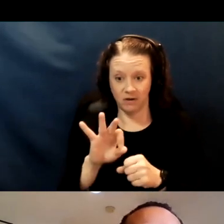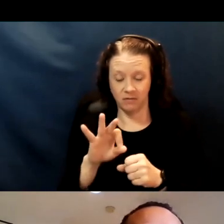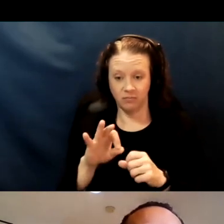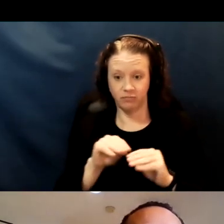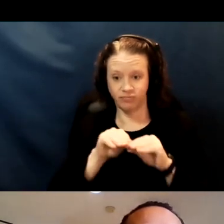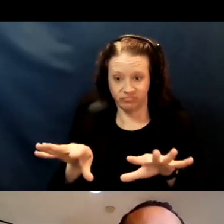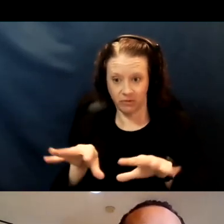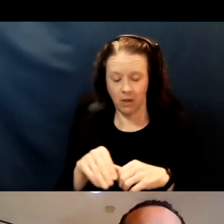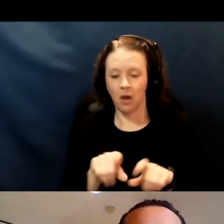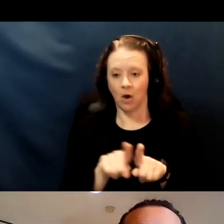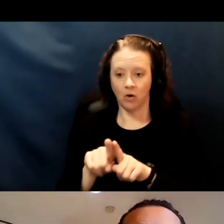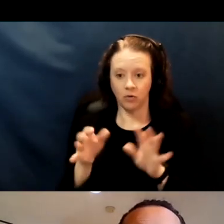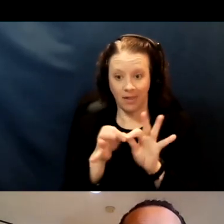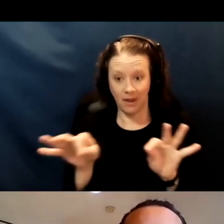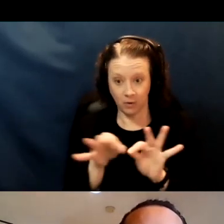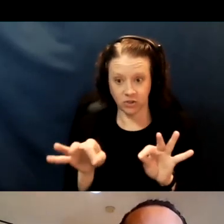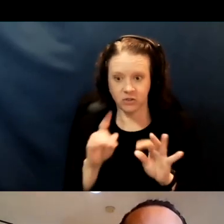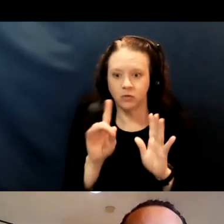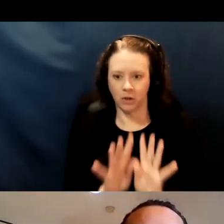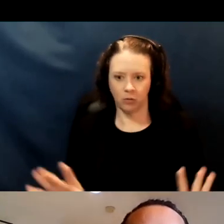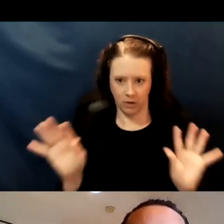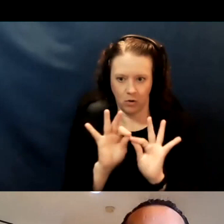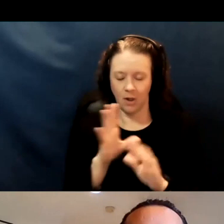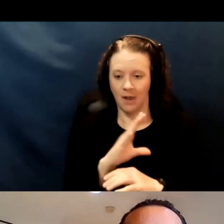as well as race and ethnicity. We know that people of color